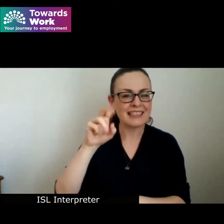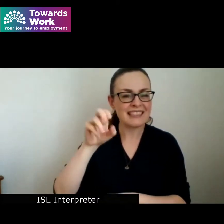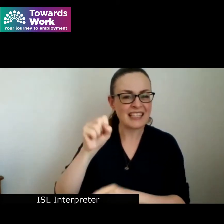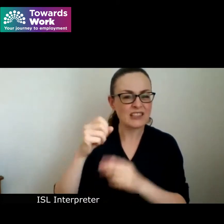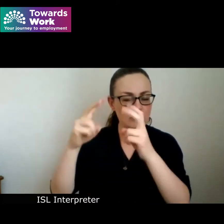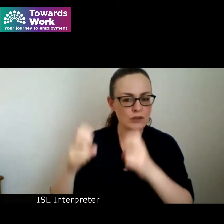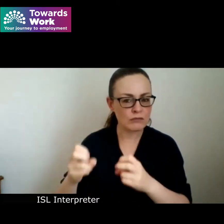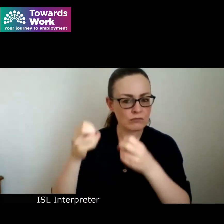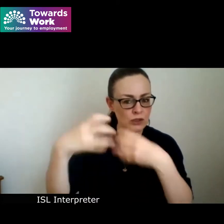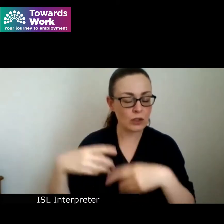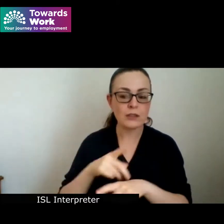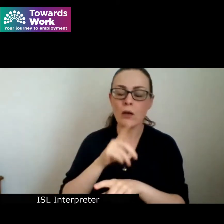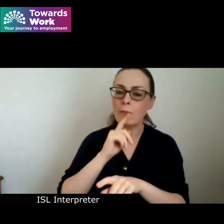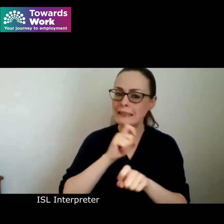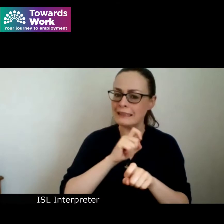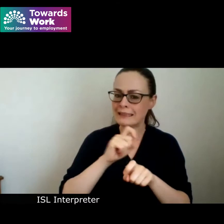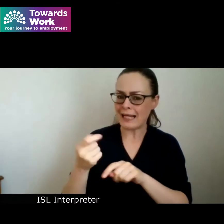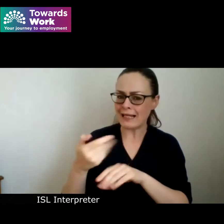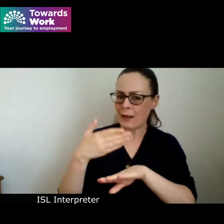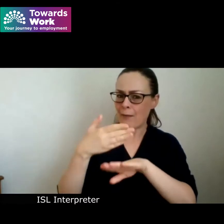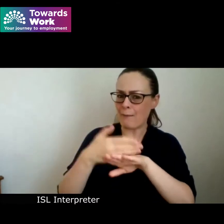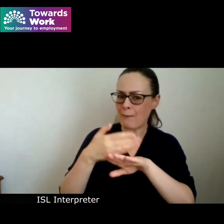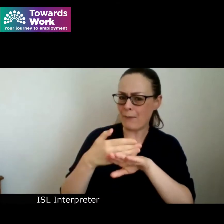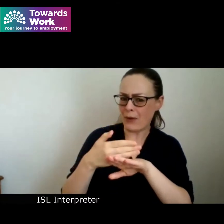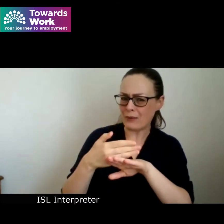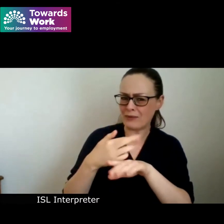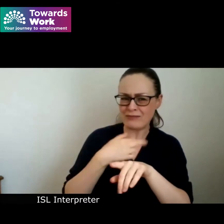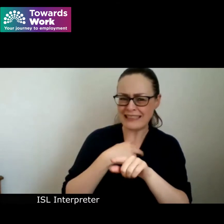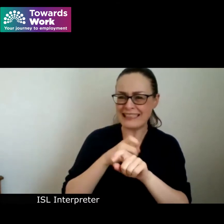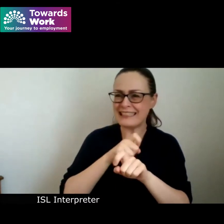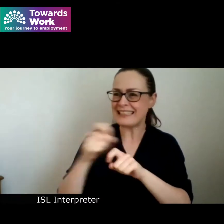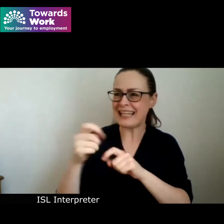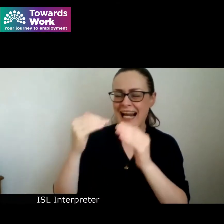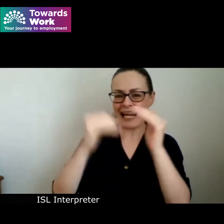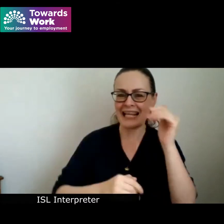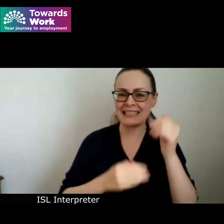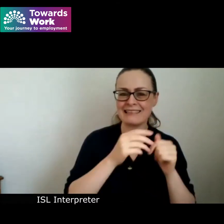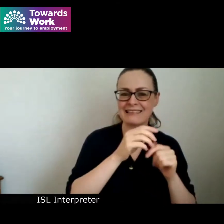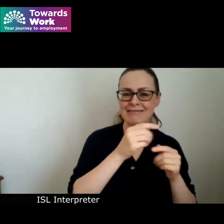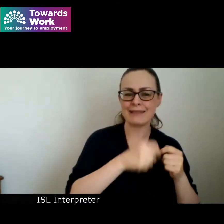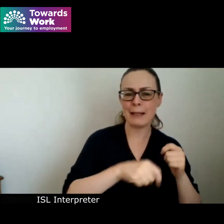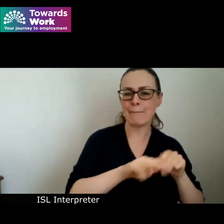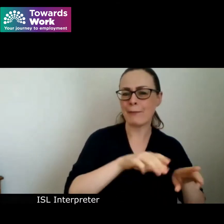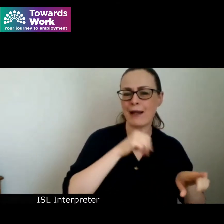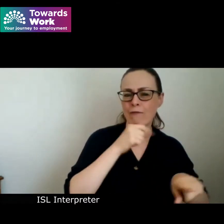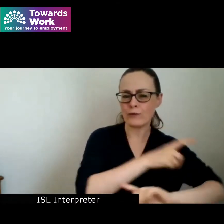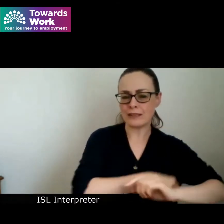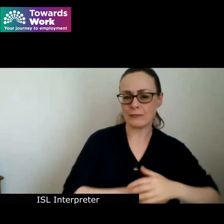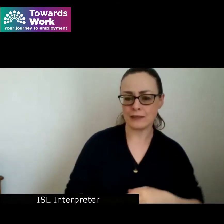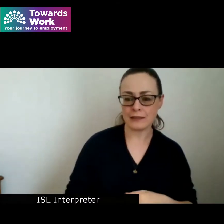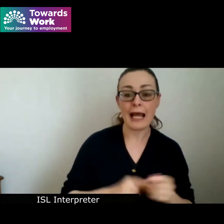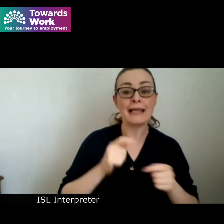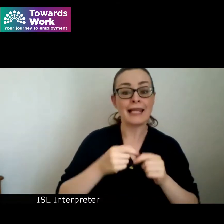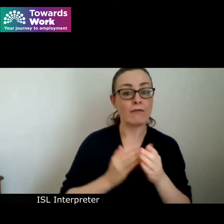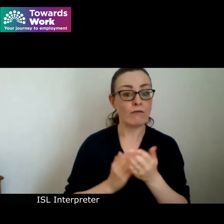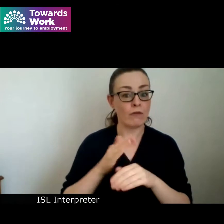still considerably lower than their non-disabled peers the gap widens with age from then on as